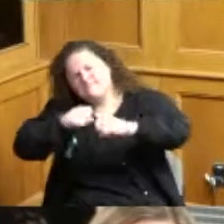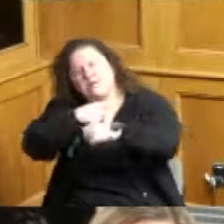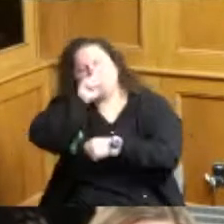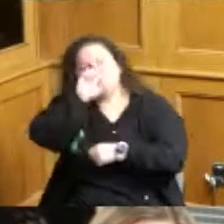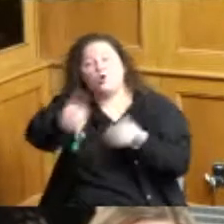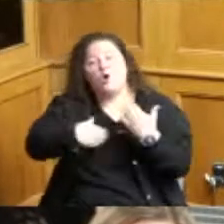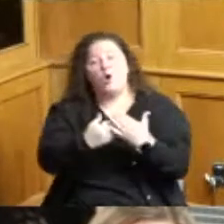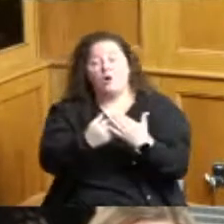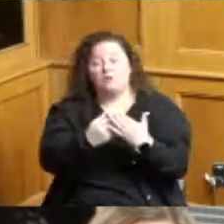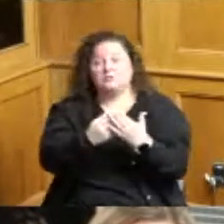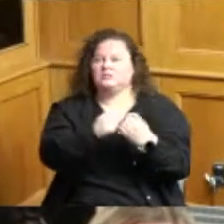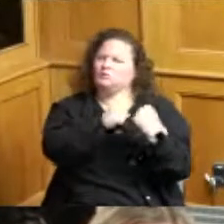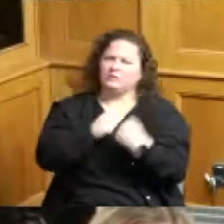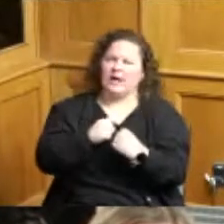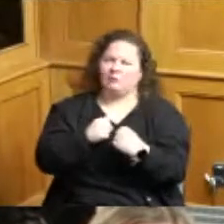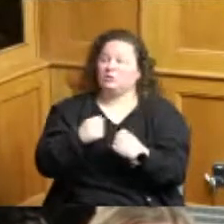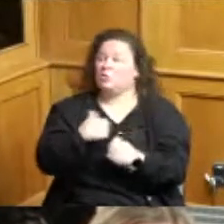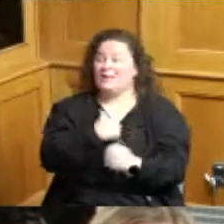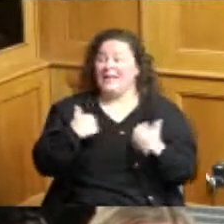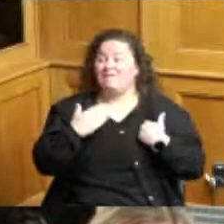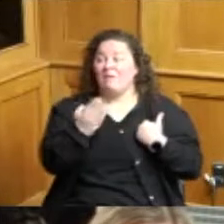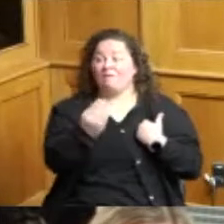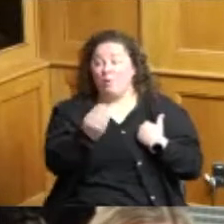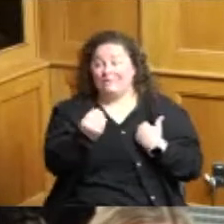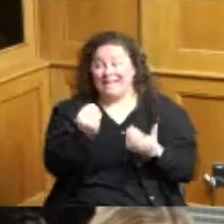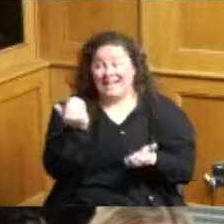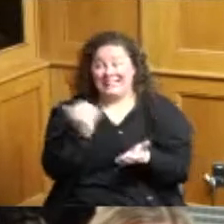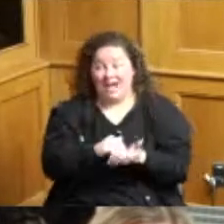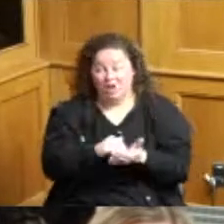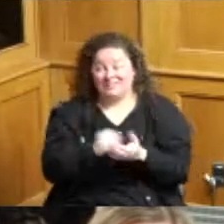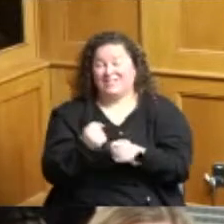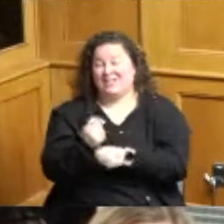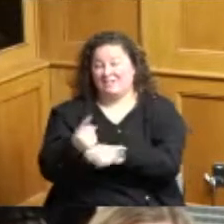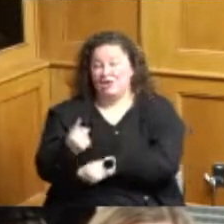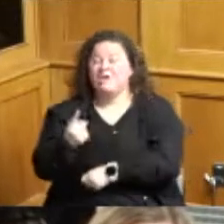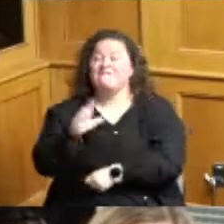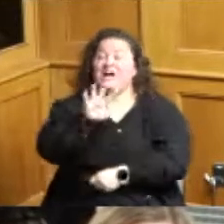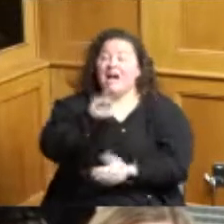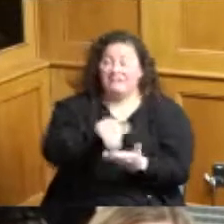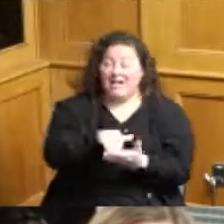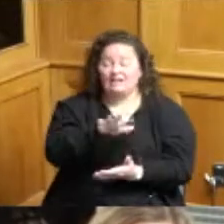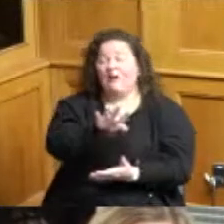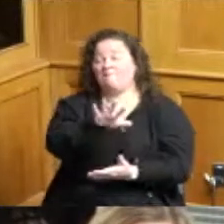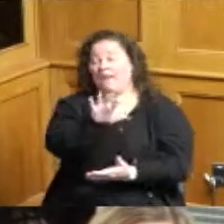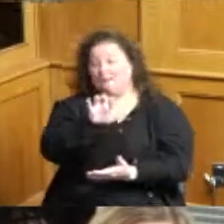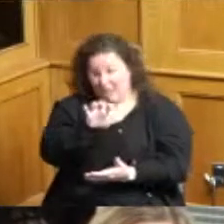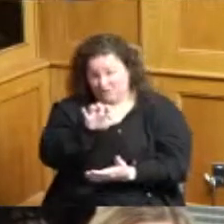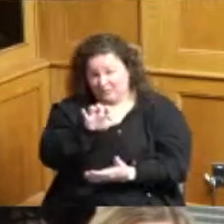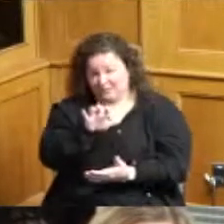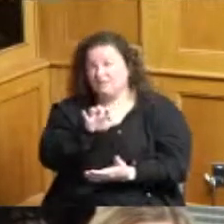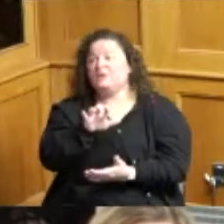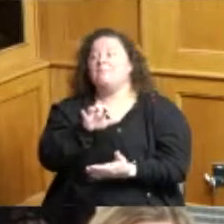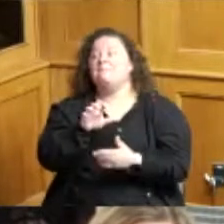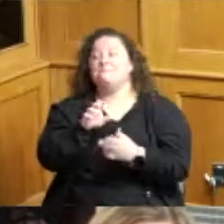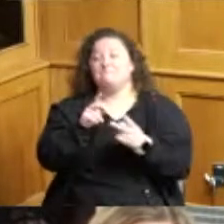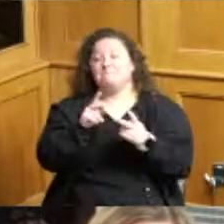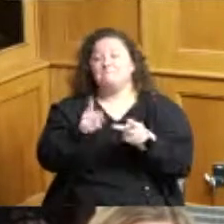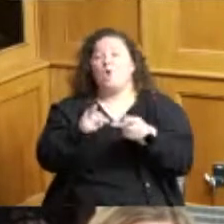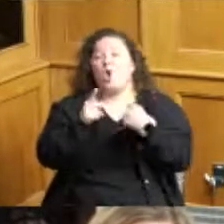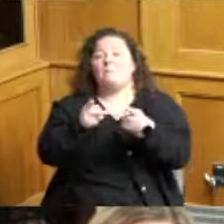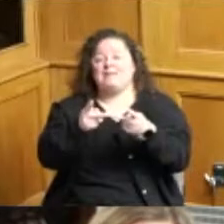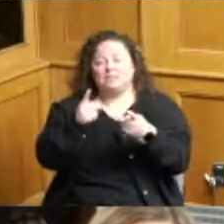inspections per year we do 5,500 building permit applications we process those per year we do a lot